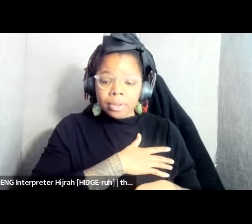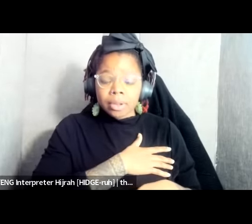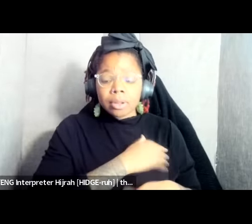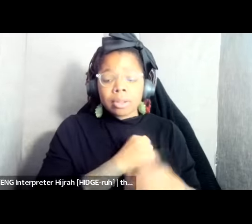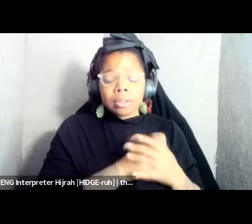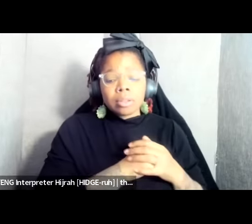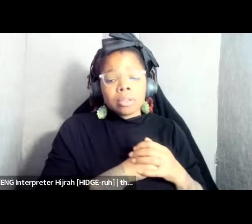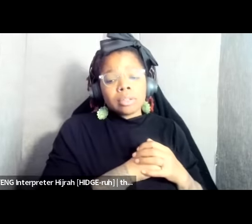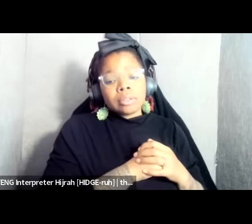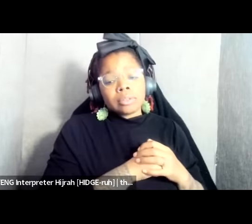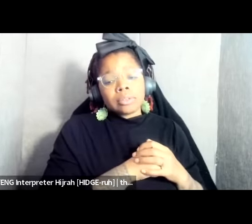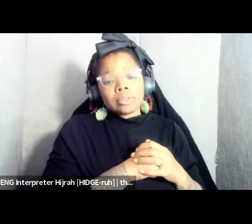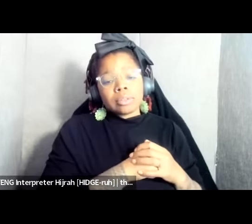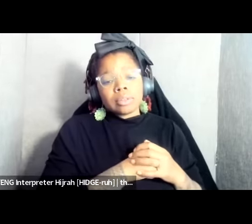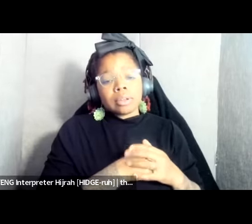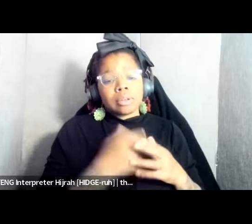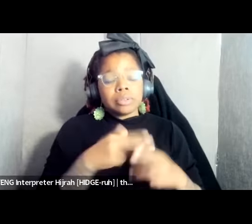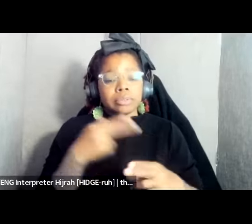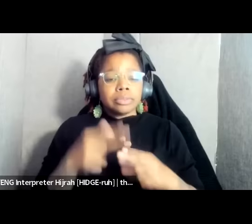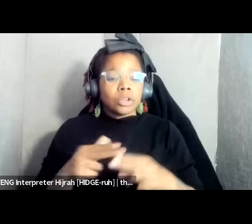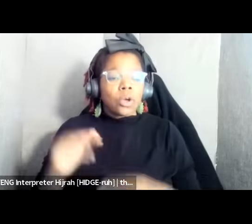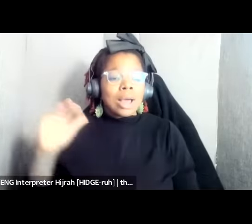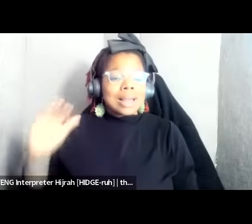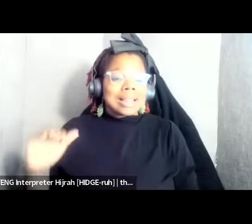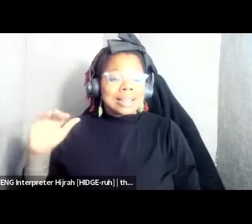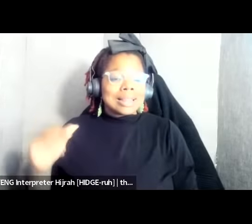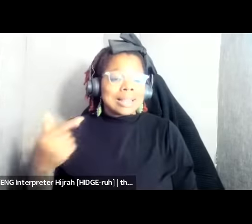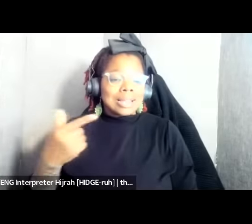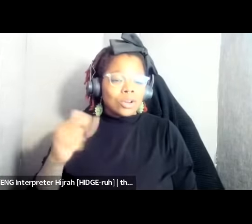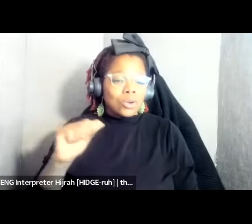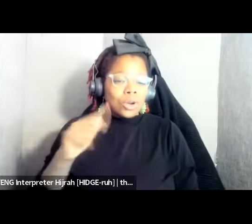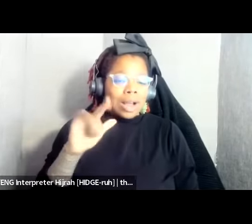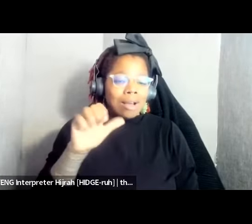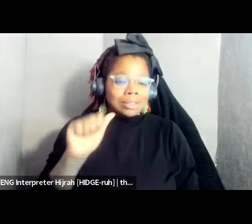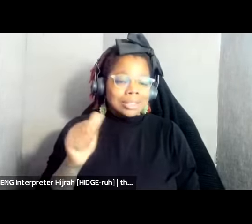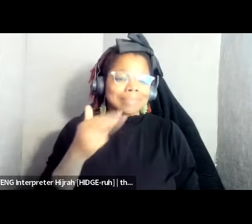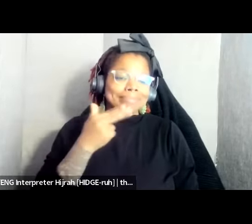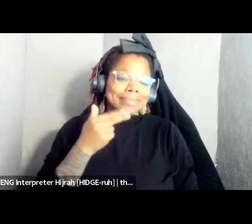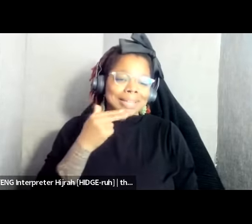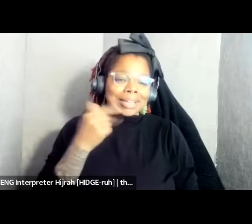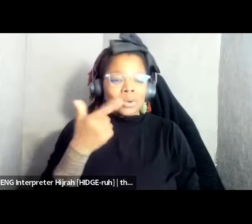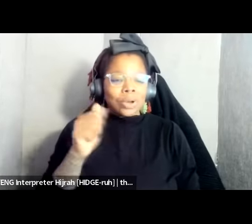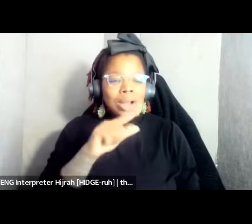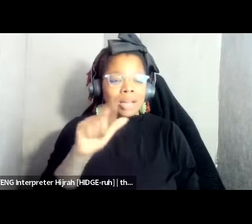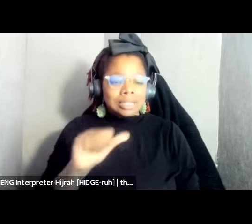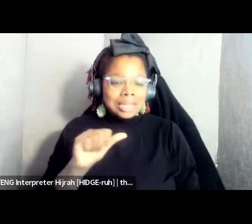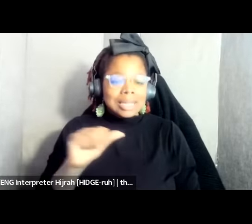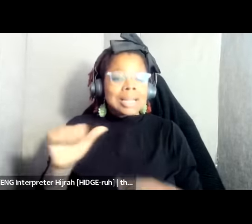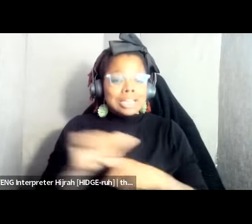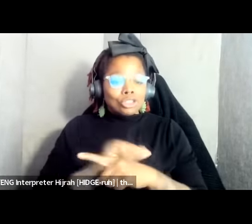you know known as little Gaza and essentially it is a a training ground for the um Israeli